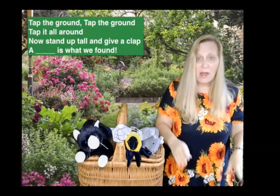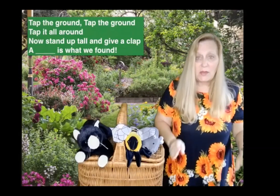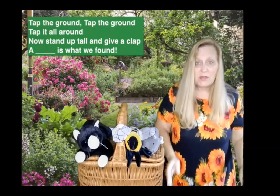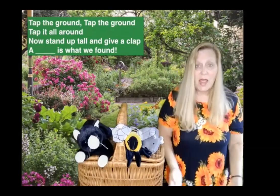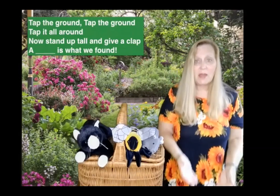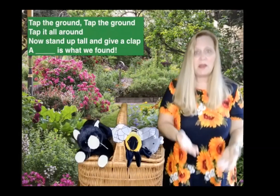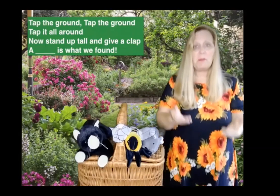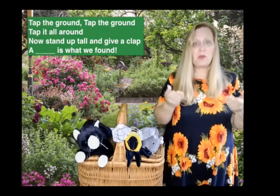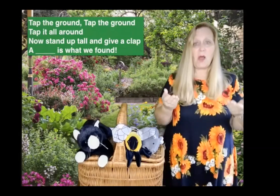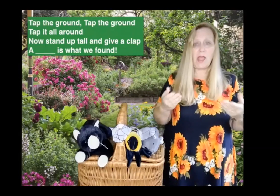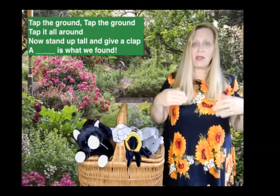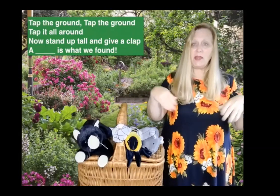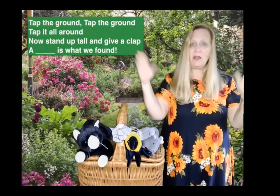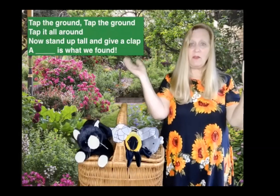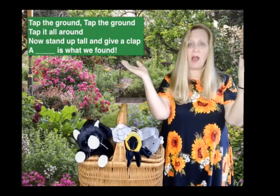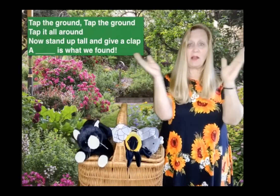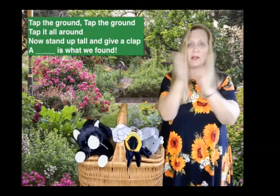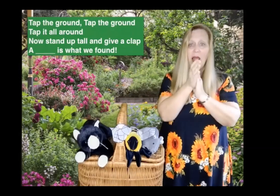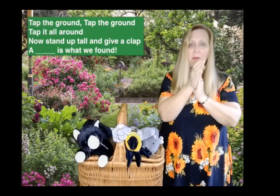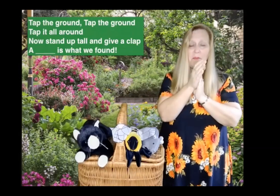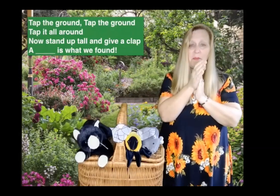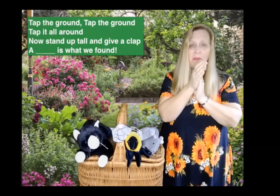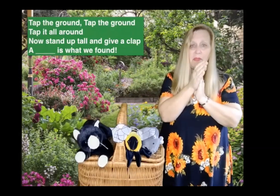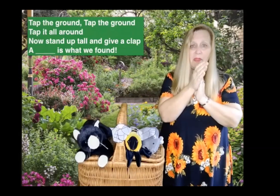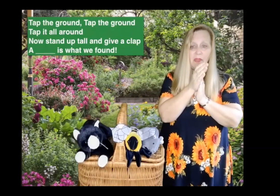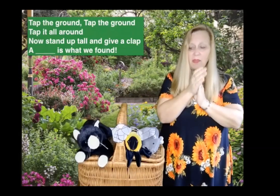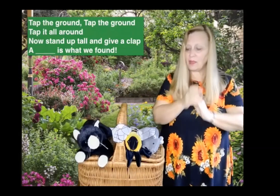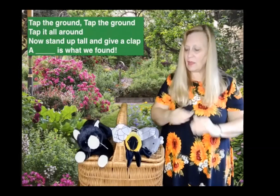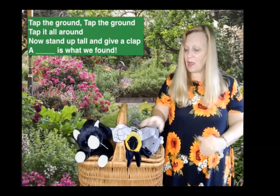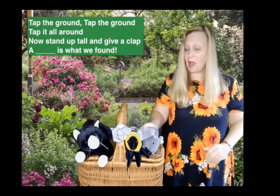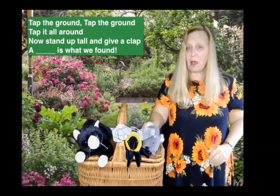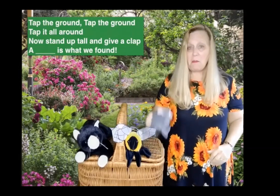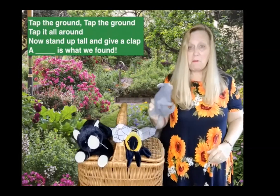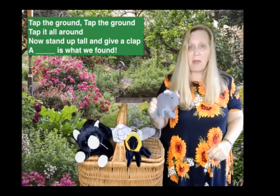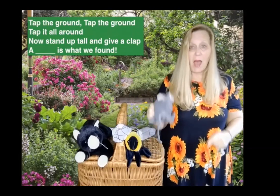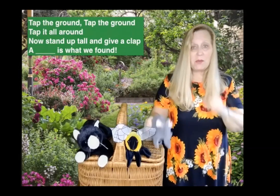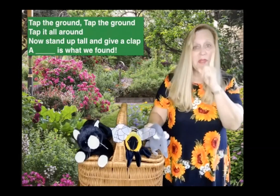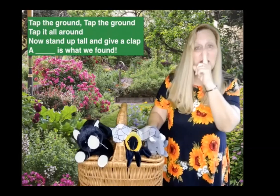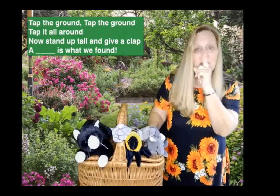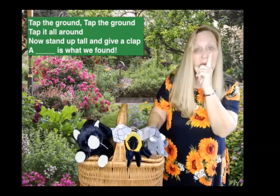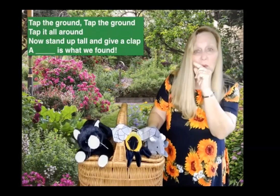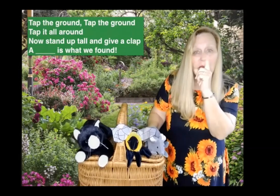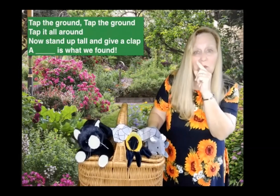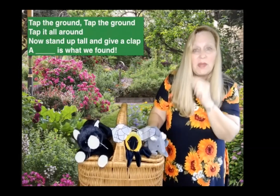Stand up tall and give a clap. A mouse is what we found.